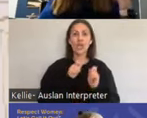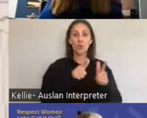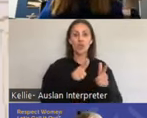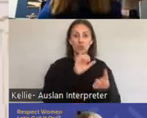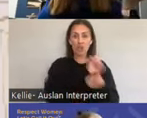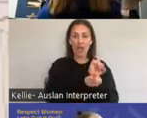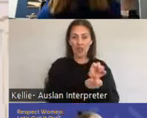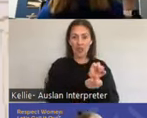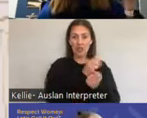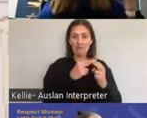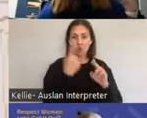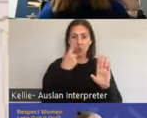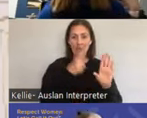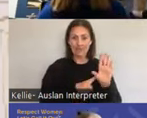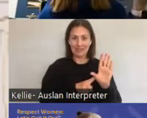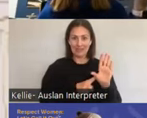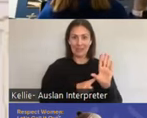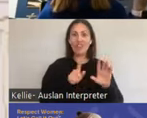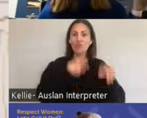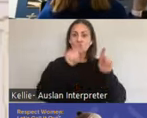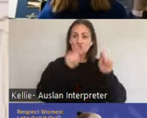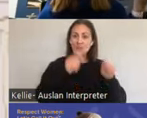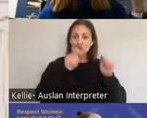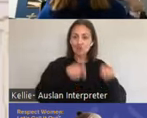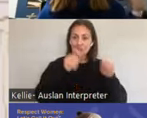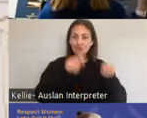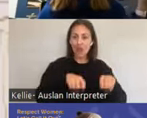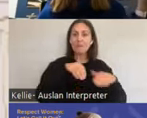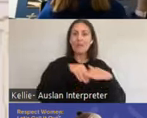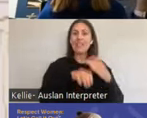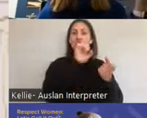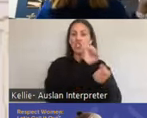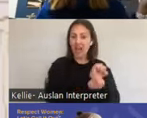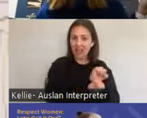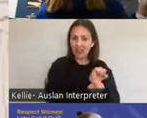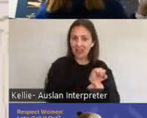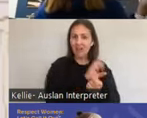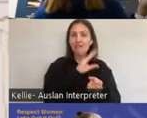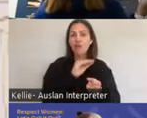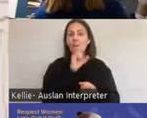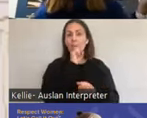was raped multiple times and I got erections and I had orgasms so I must have liked it.